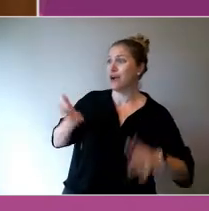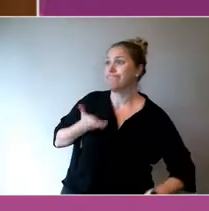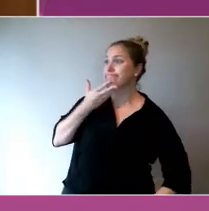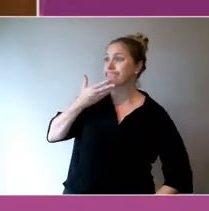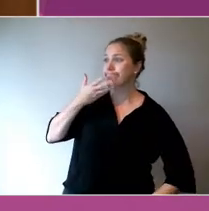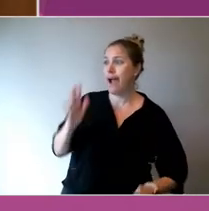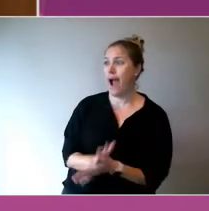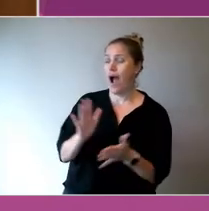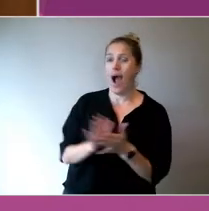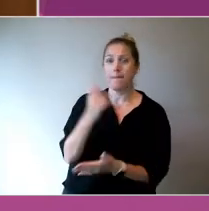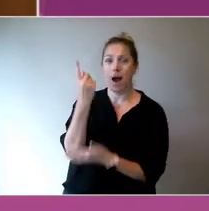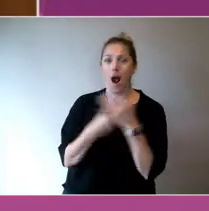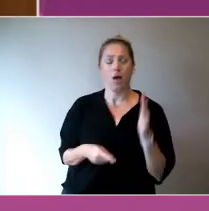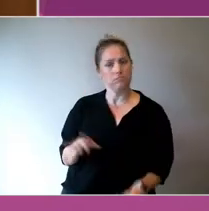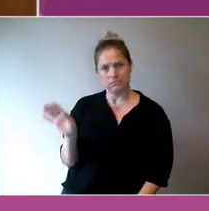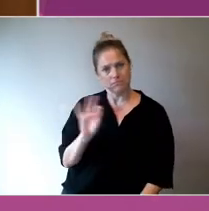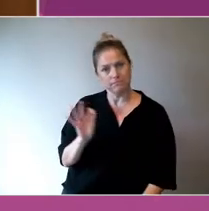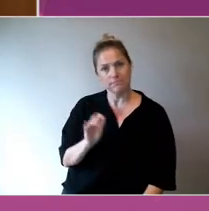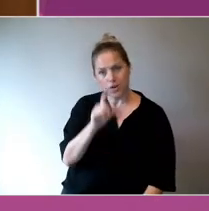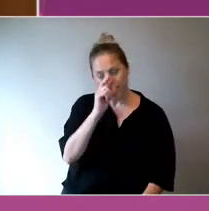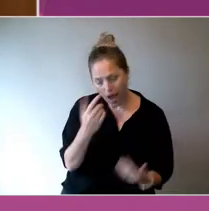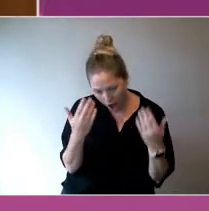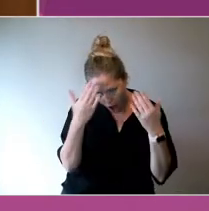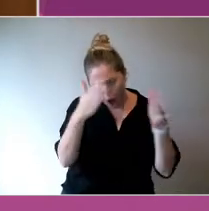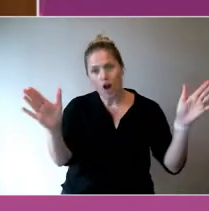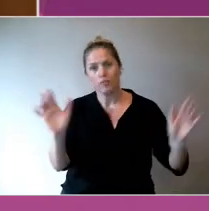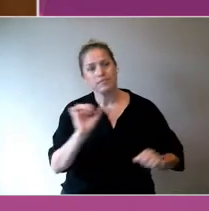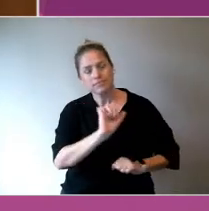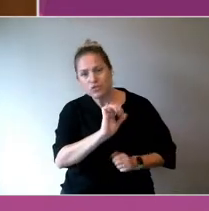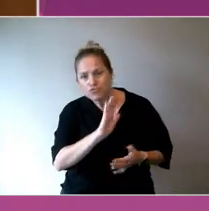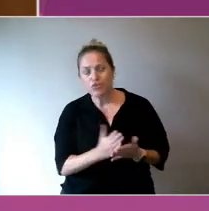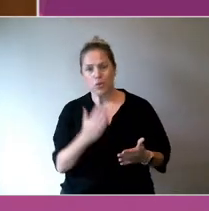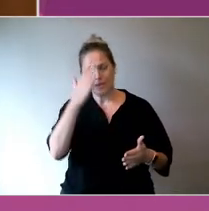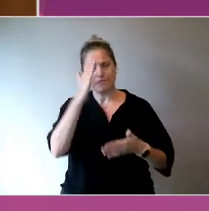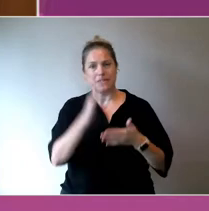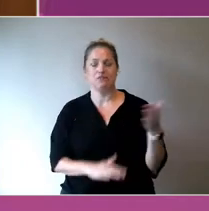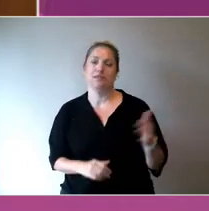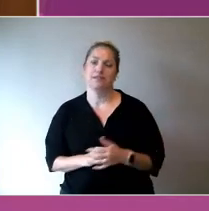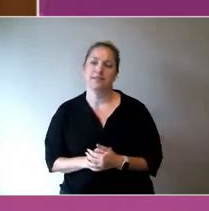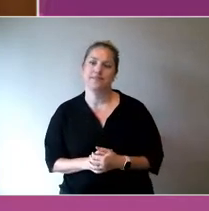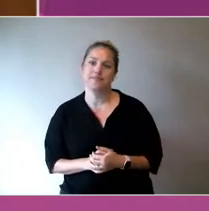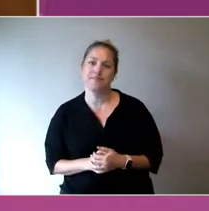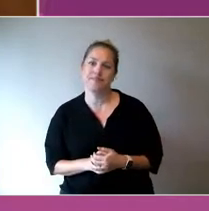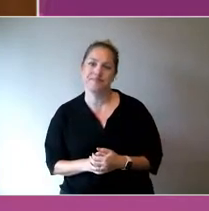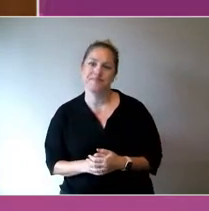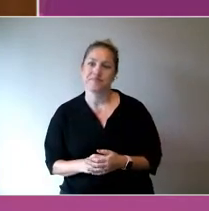An artist said to me, so good to hear that. I thought I wasn't able to muster that energy.